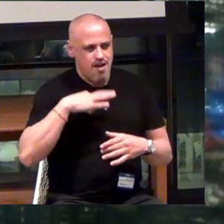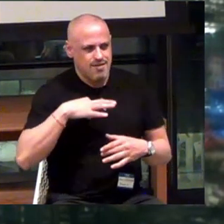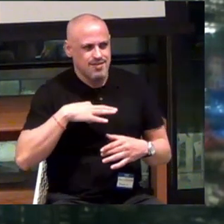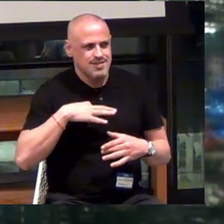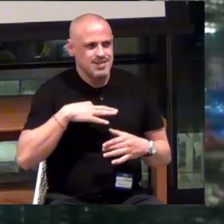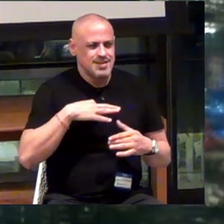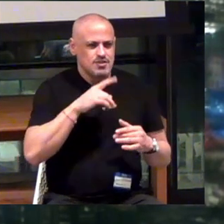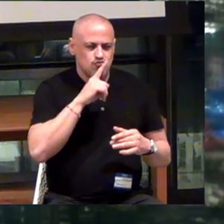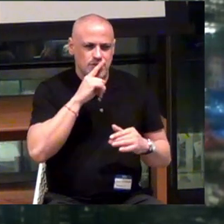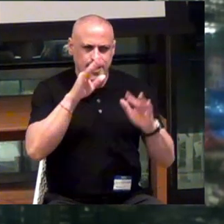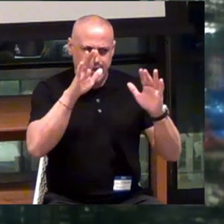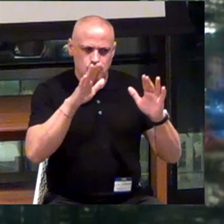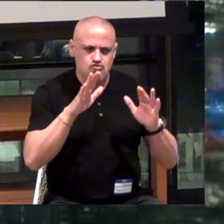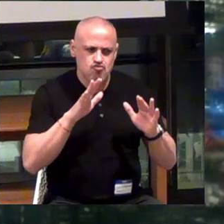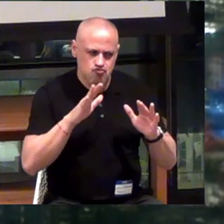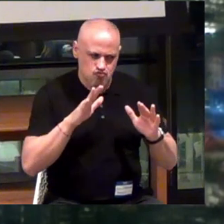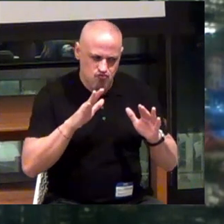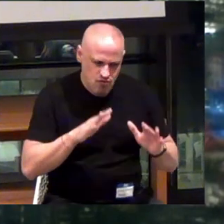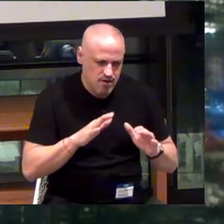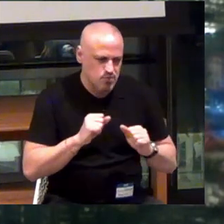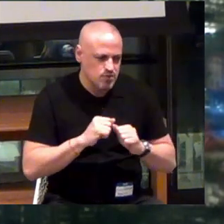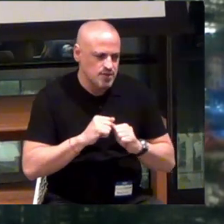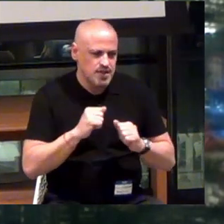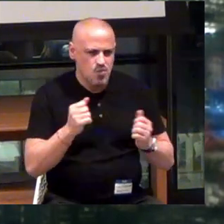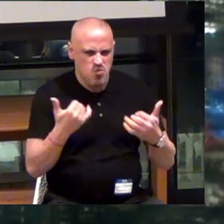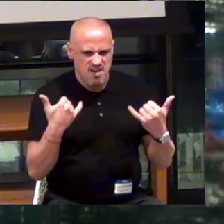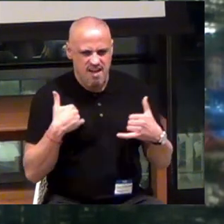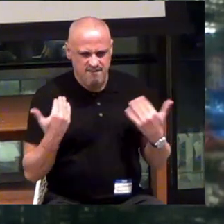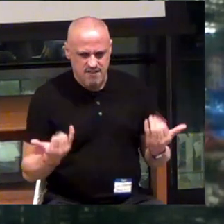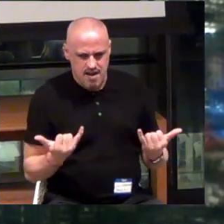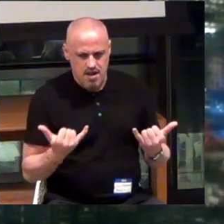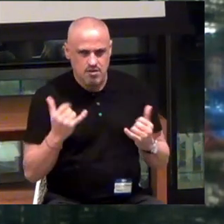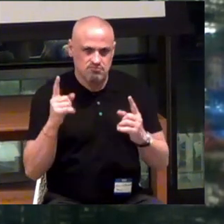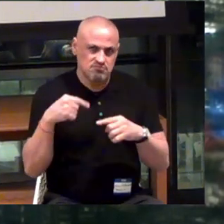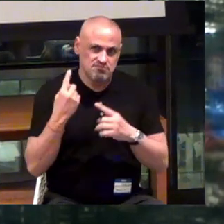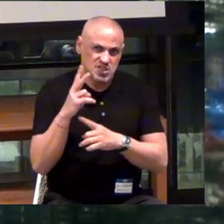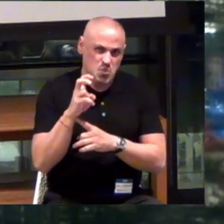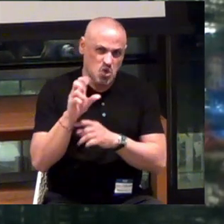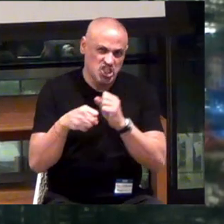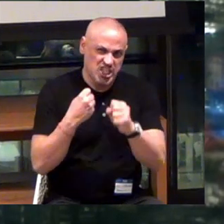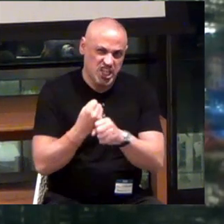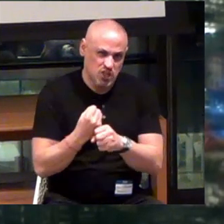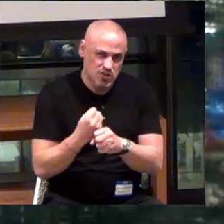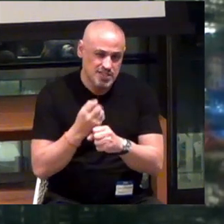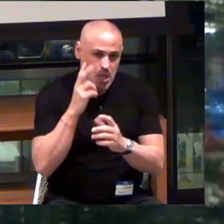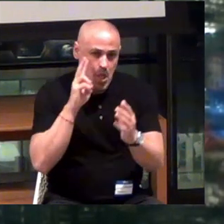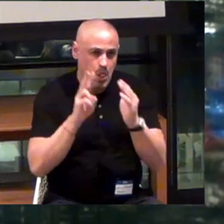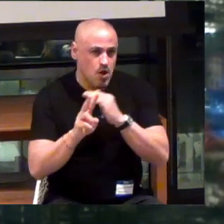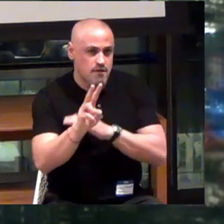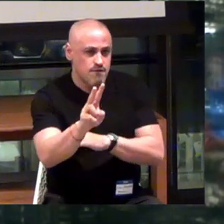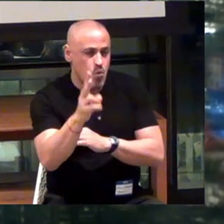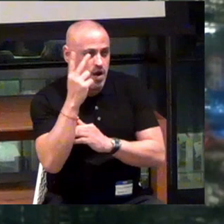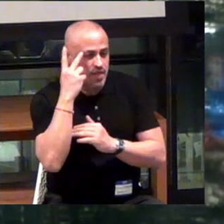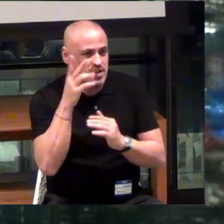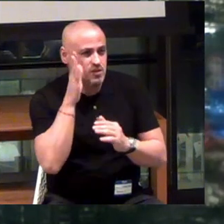It's pretty incredible what exists, you know, over the last 200 years, and looking forward, I think the future is quite bright.